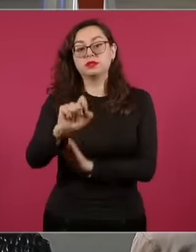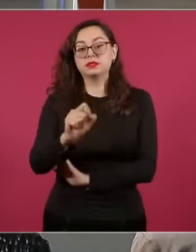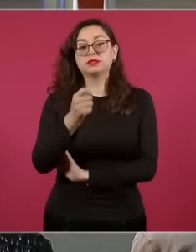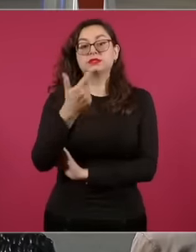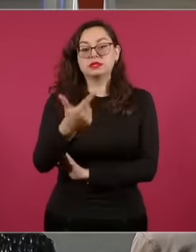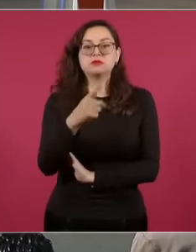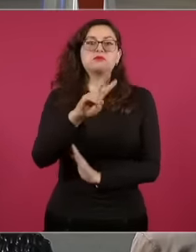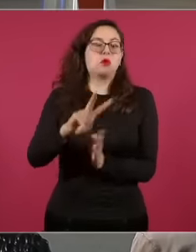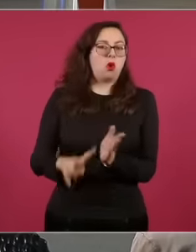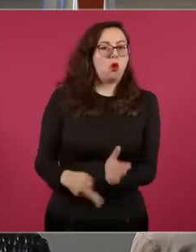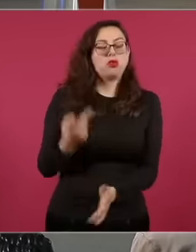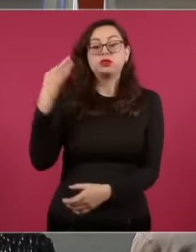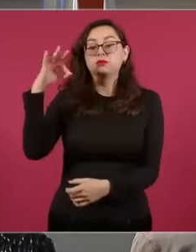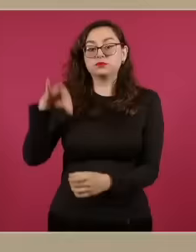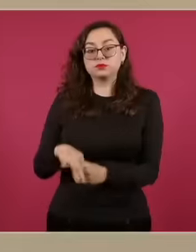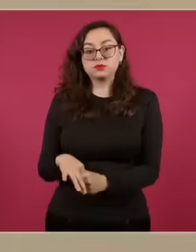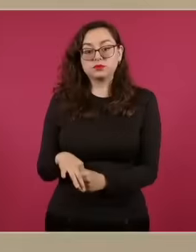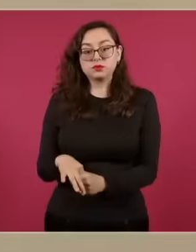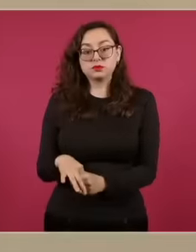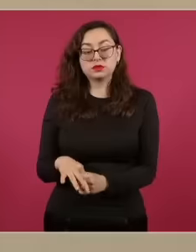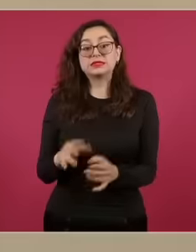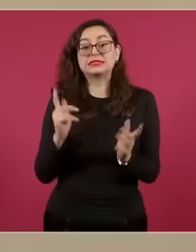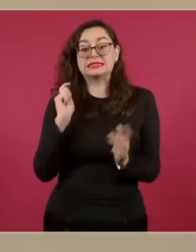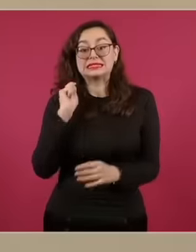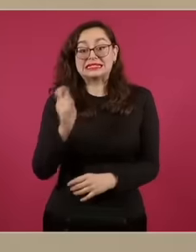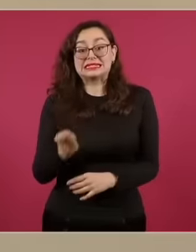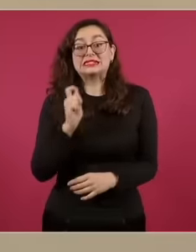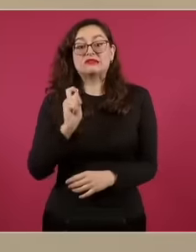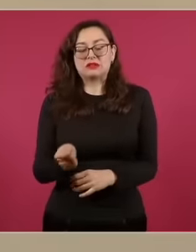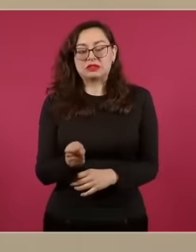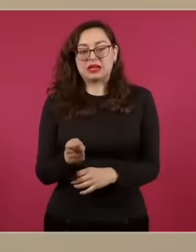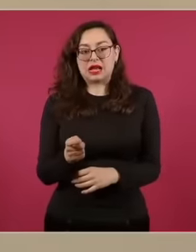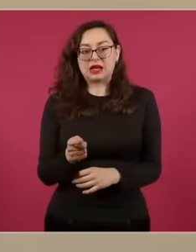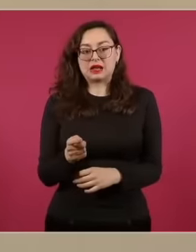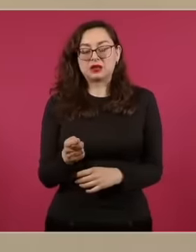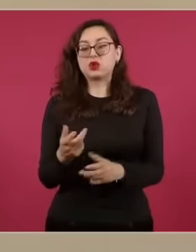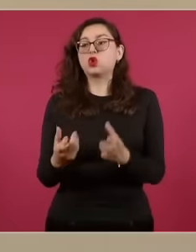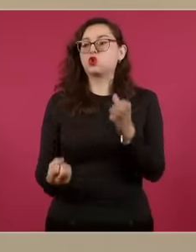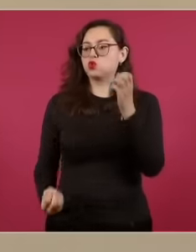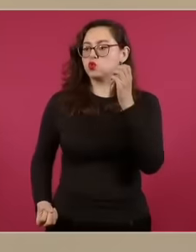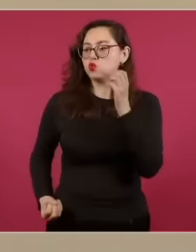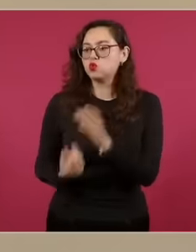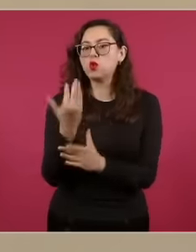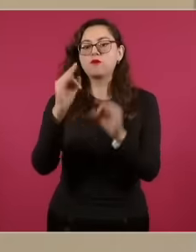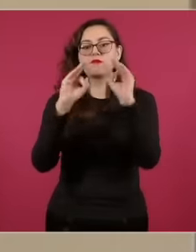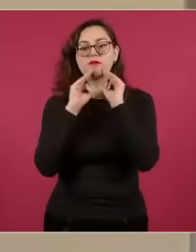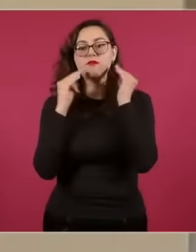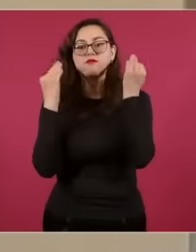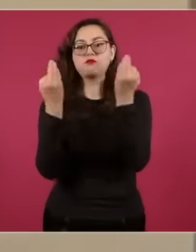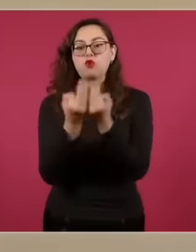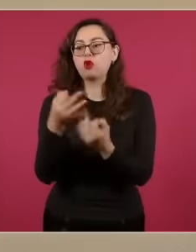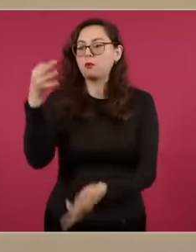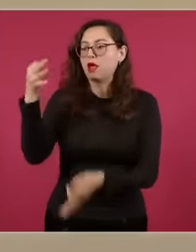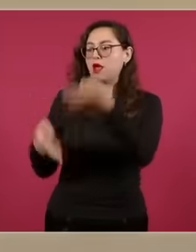that it is putting the fundamental element of a democratic process of election of citizens